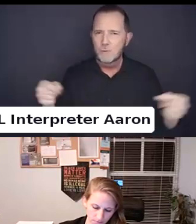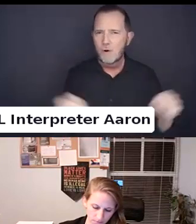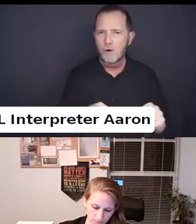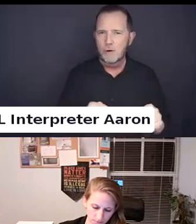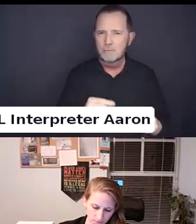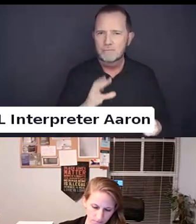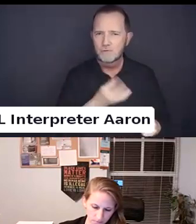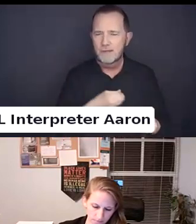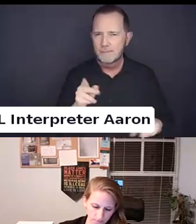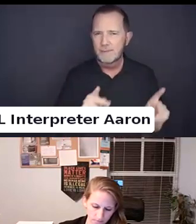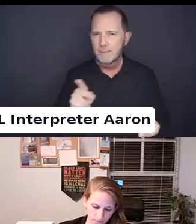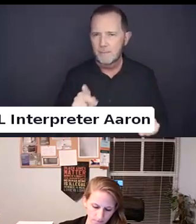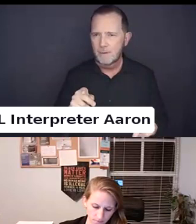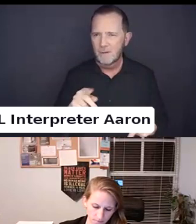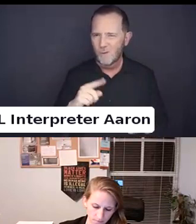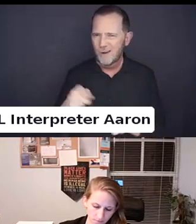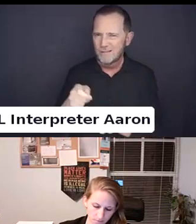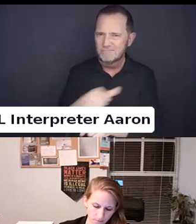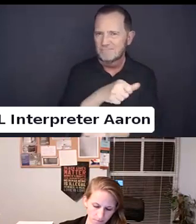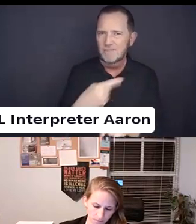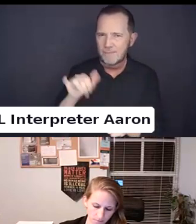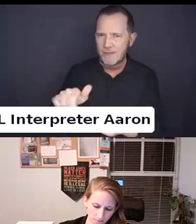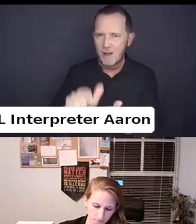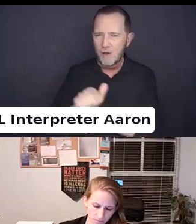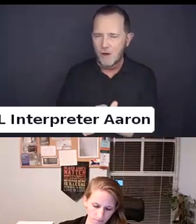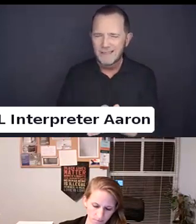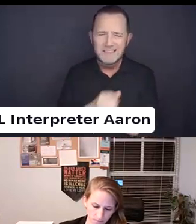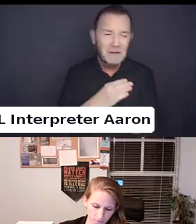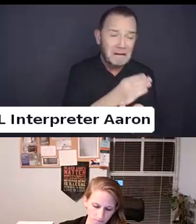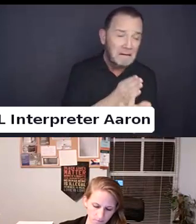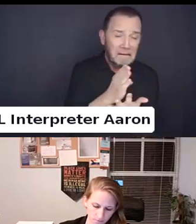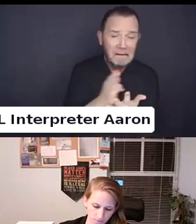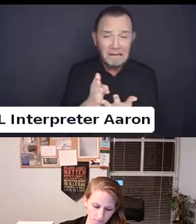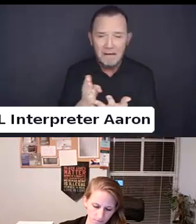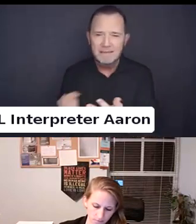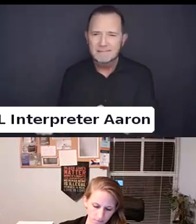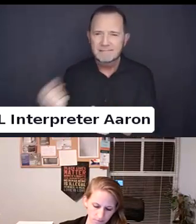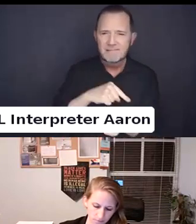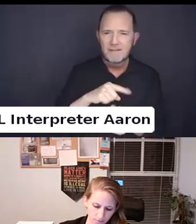But in the end people really want more with the first argument I talked about.